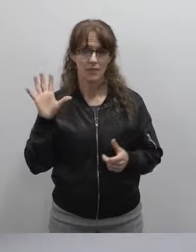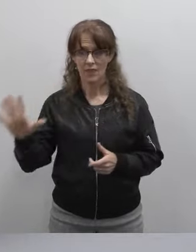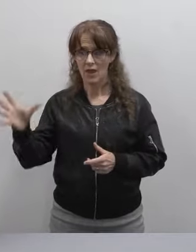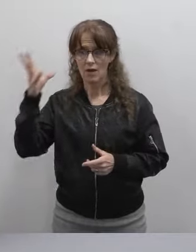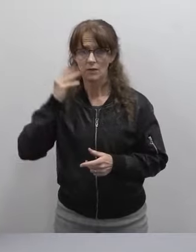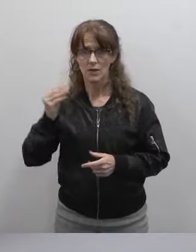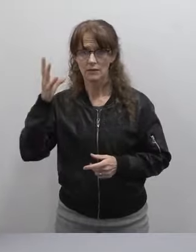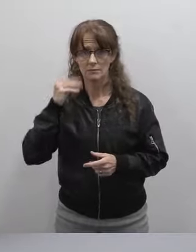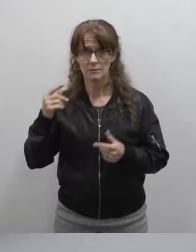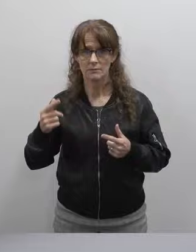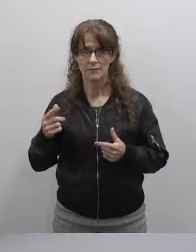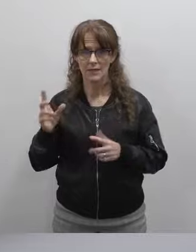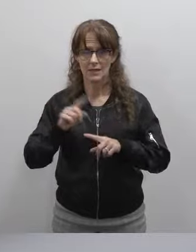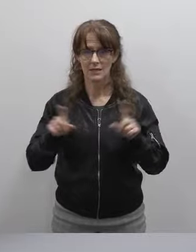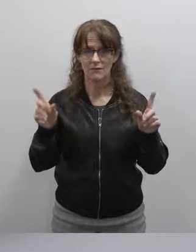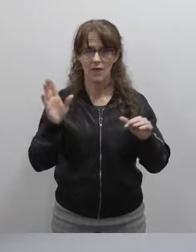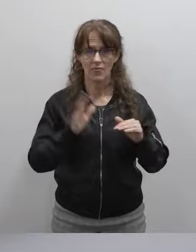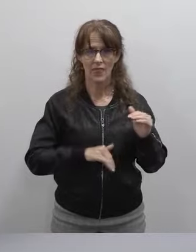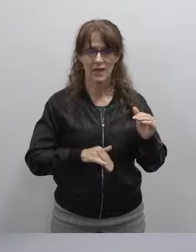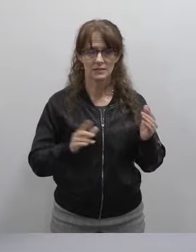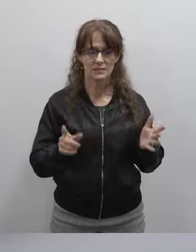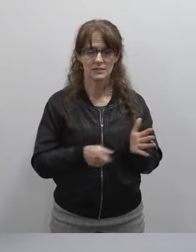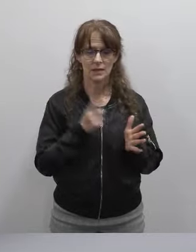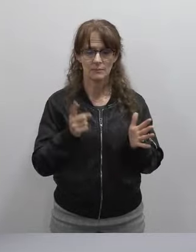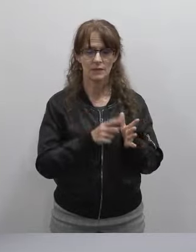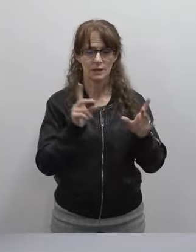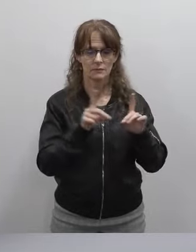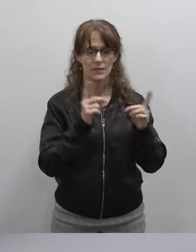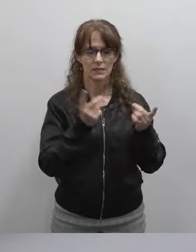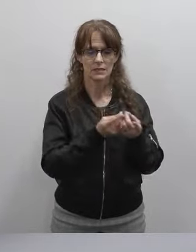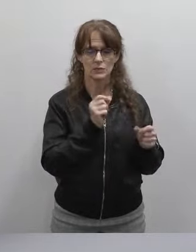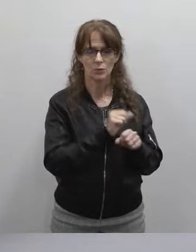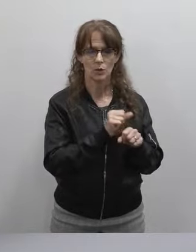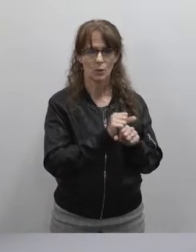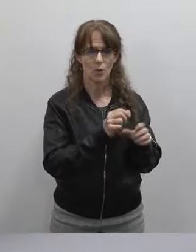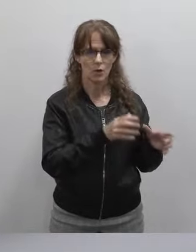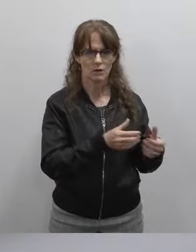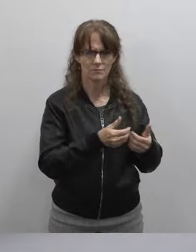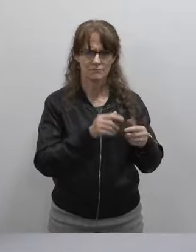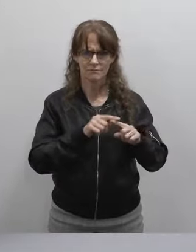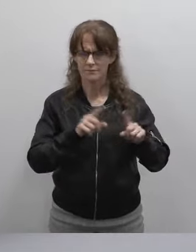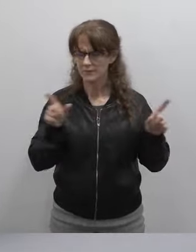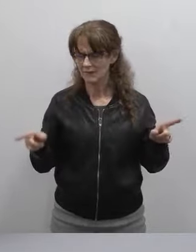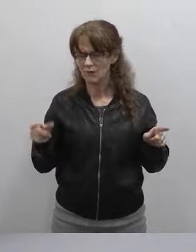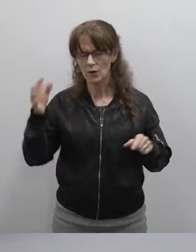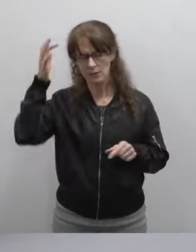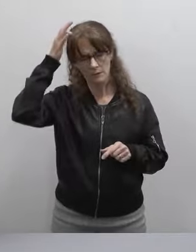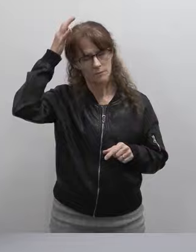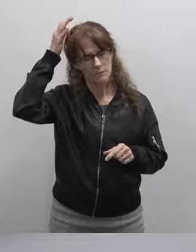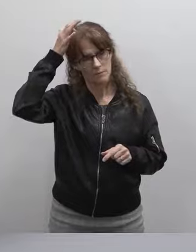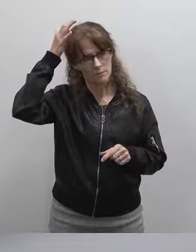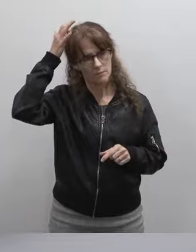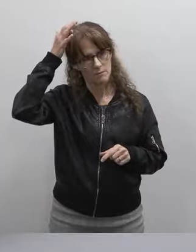than what we think of in our, sometimes in our district work. So a really proud day and a really awesome way